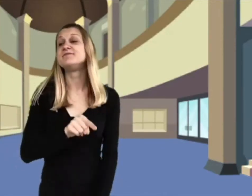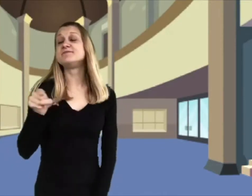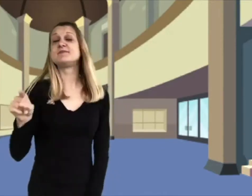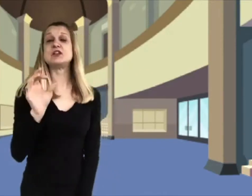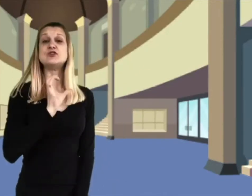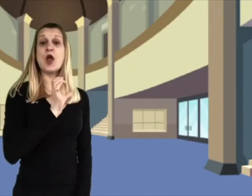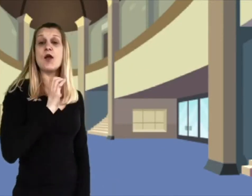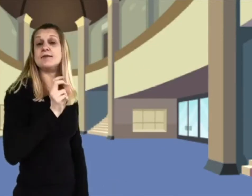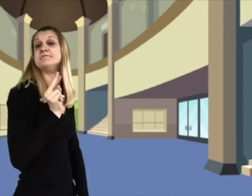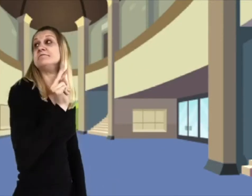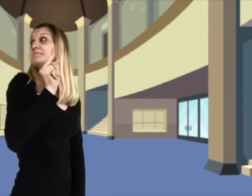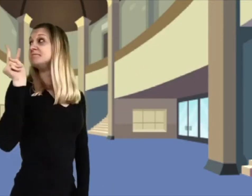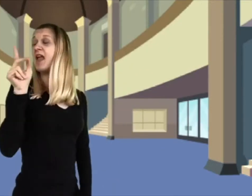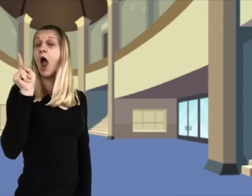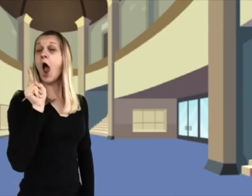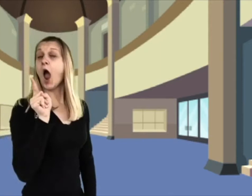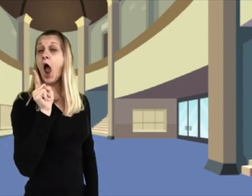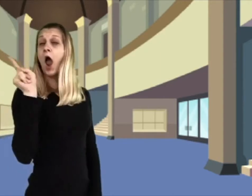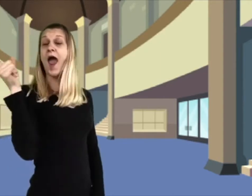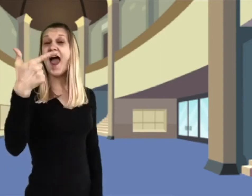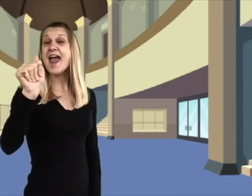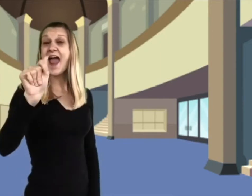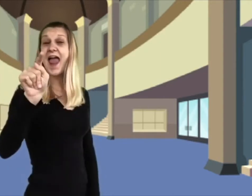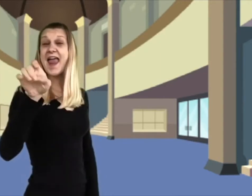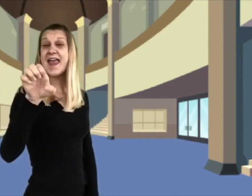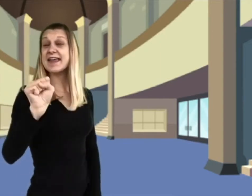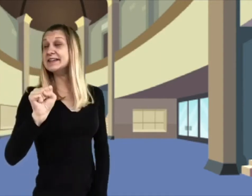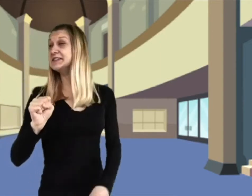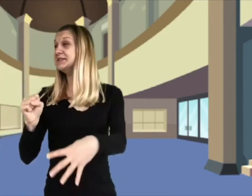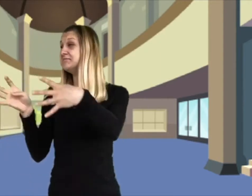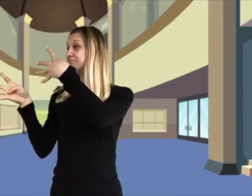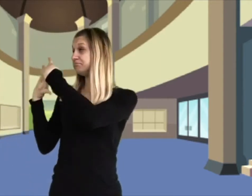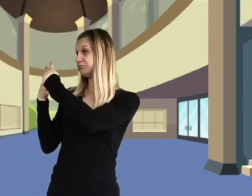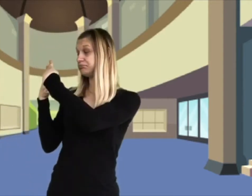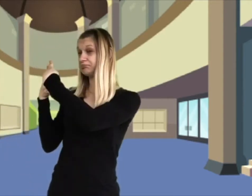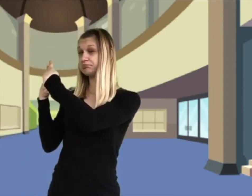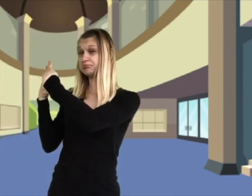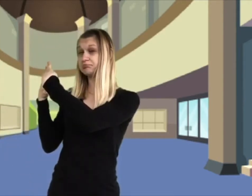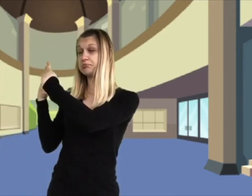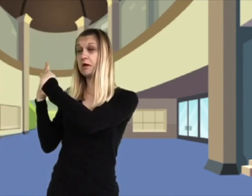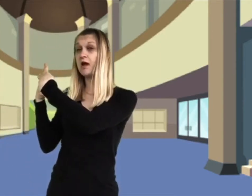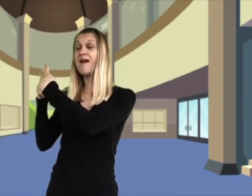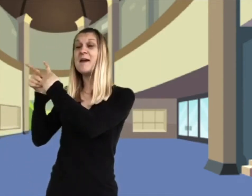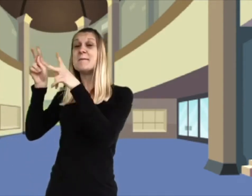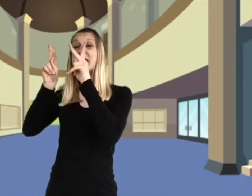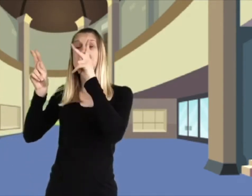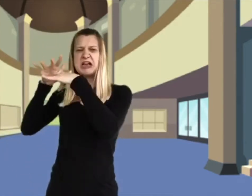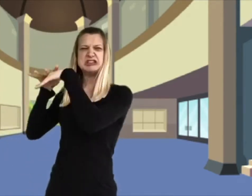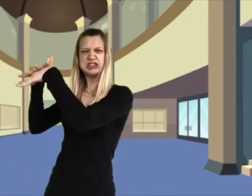Charlie glanced back over his shoulder and saw the great iron entrance gates slowly closing behind him.